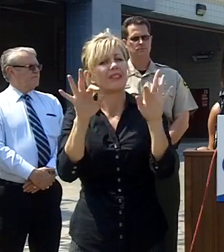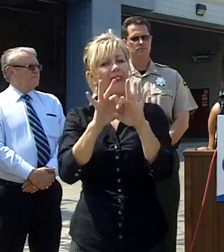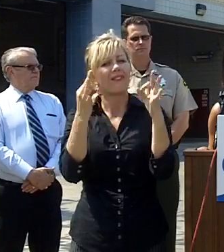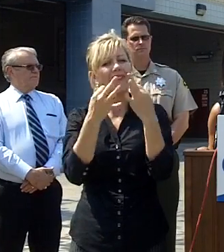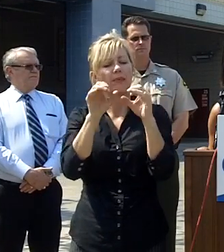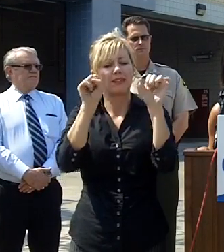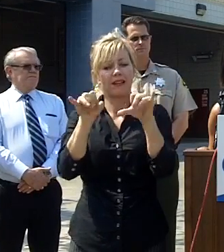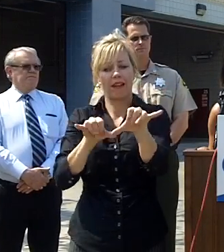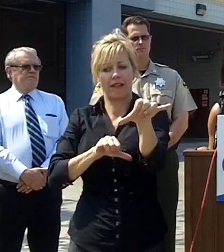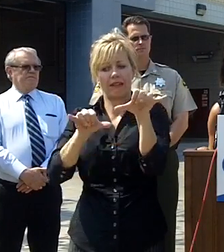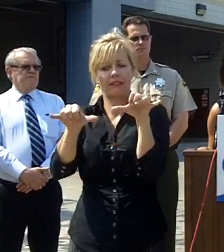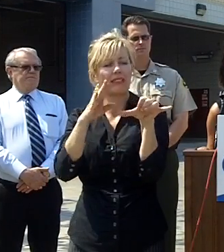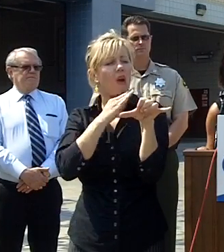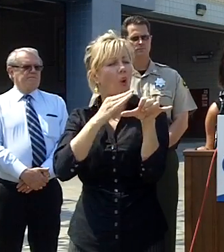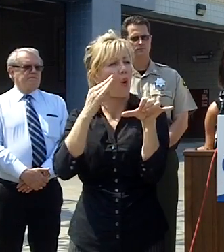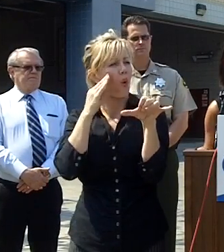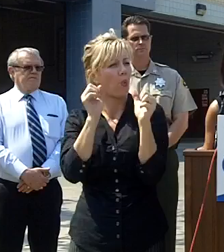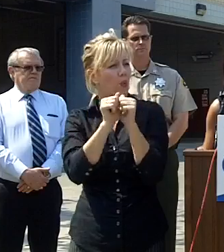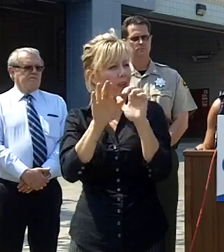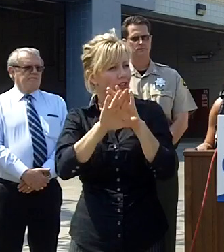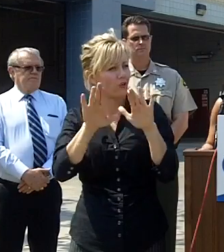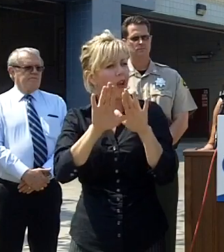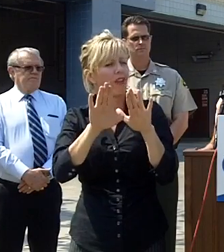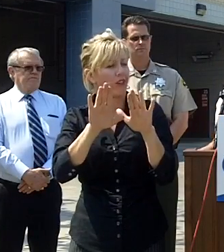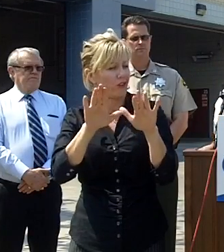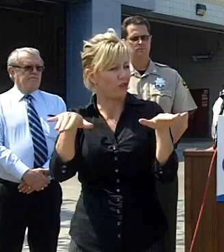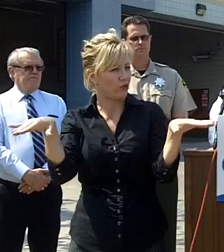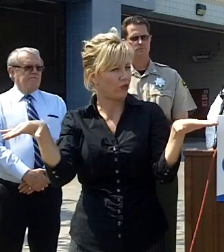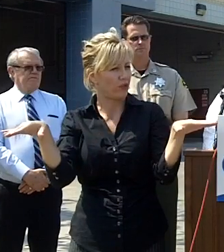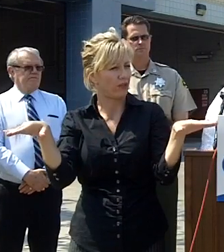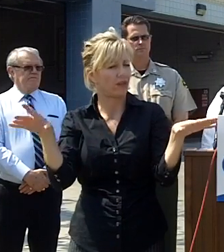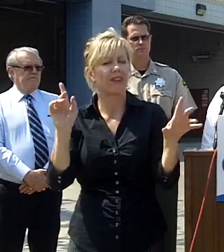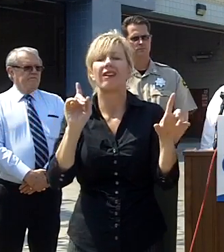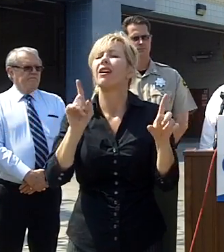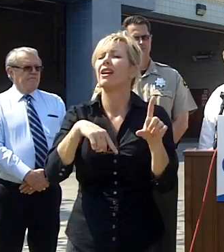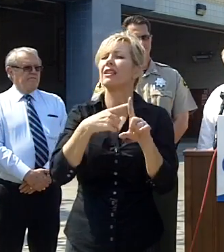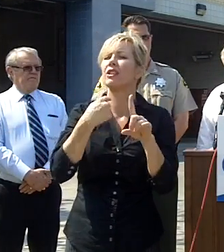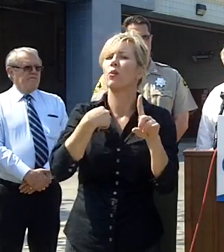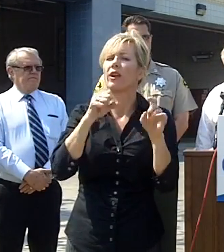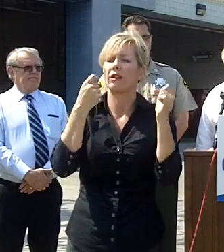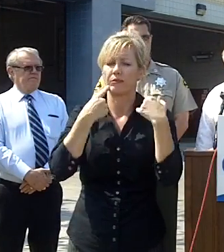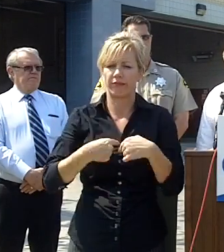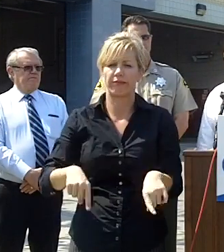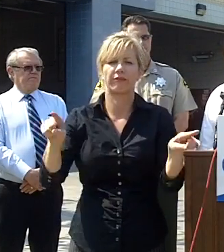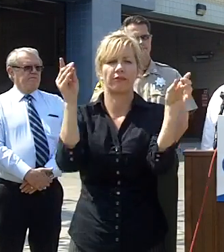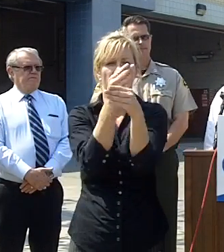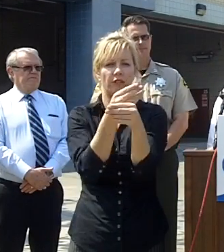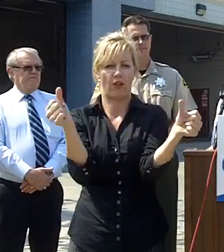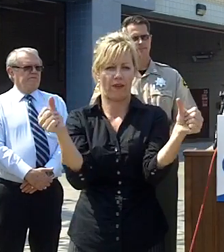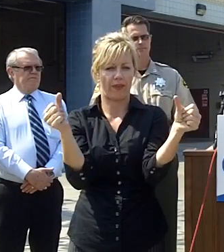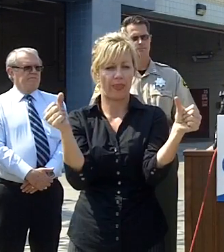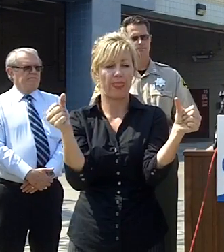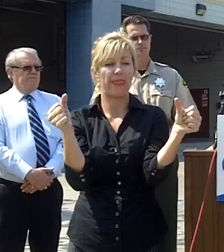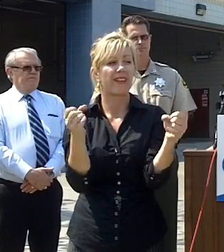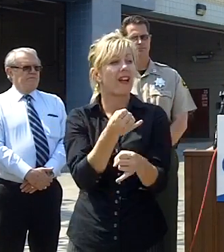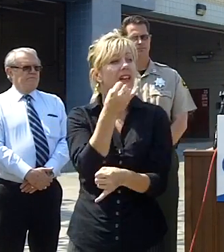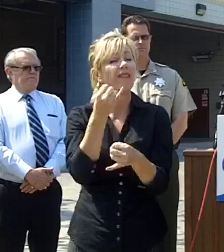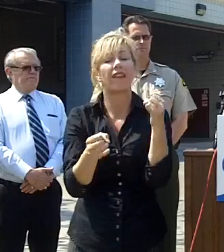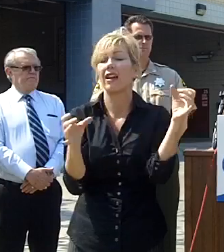until we work through this lastly I'd like to say that the evacuation center now and I think